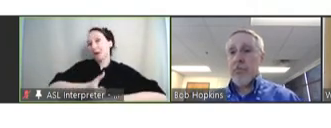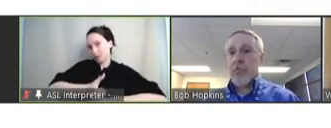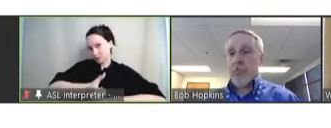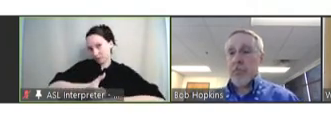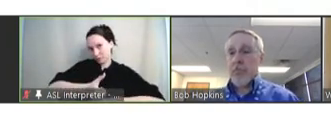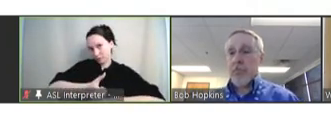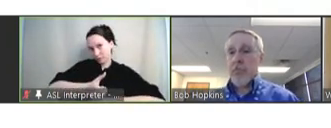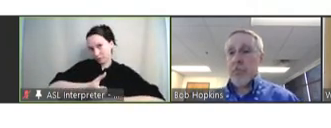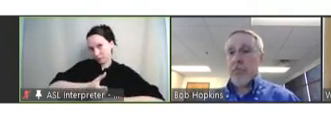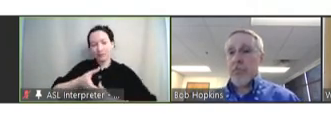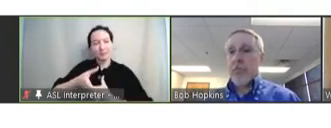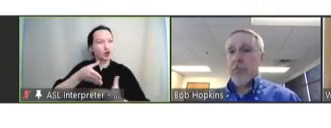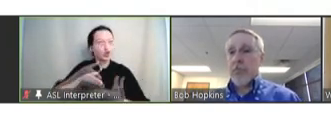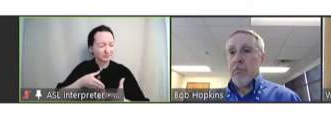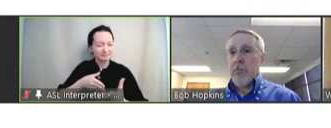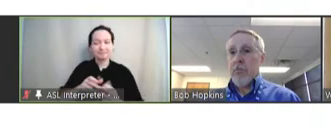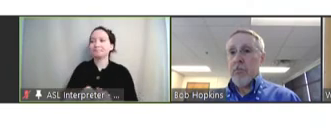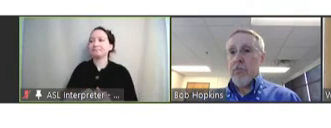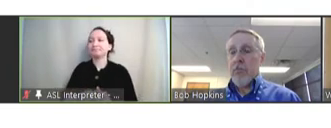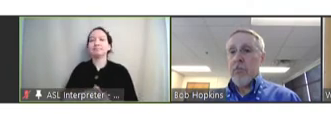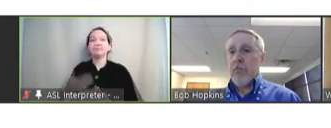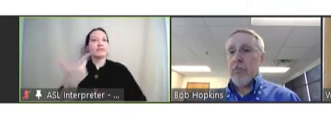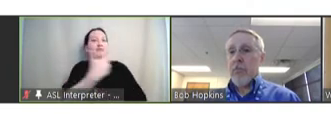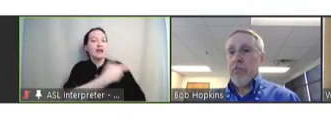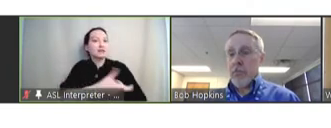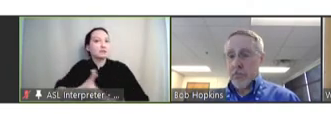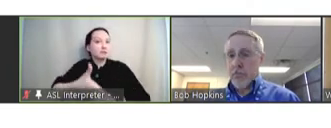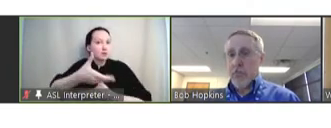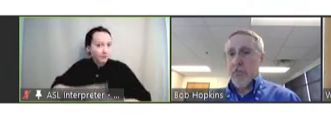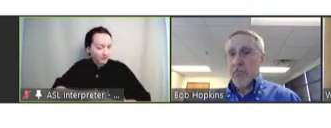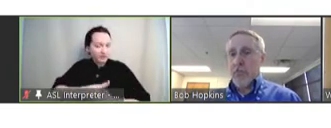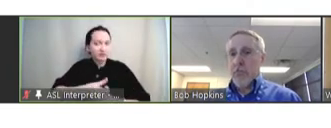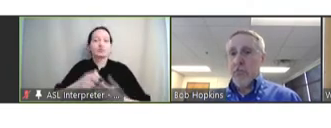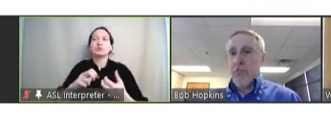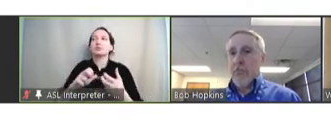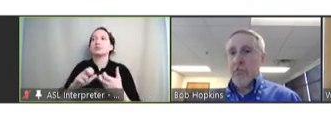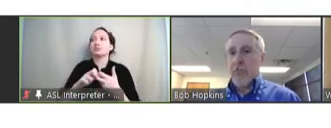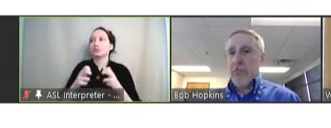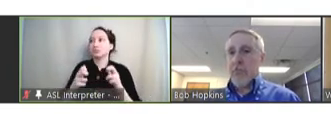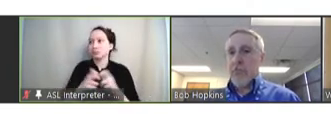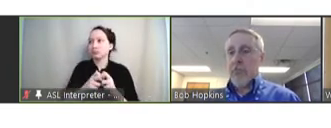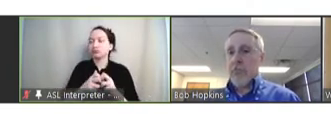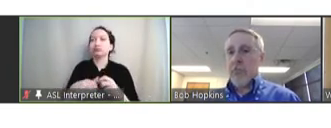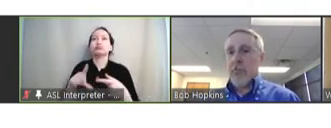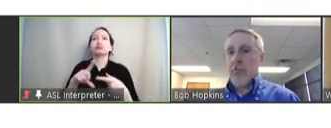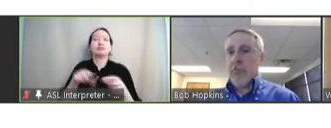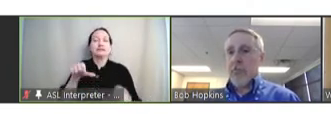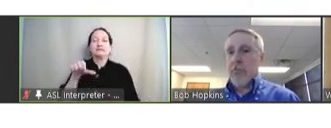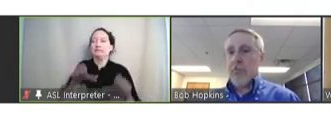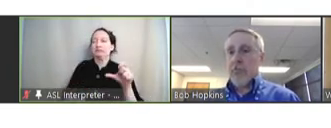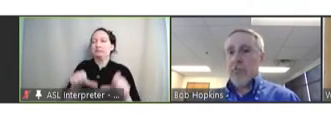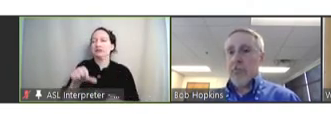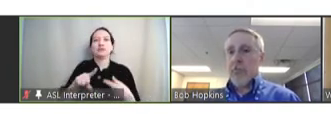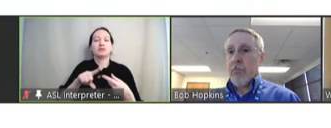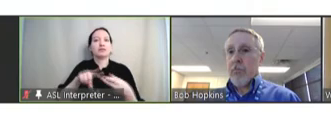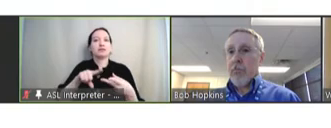and that is the vaccine confidence issues and the overcoming barriers,